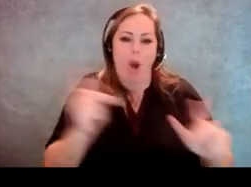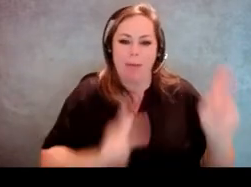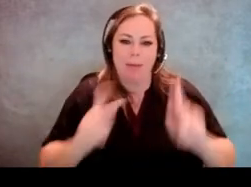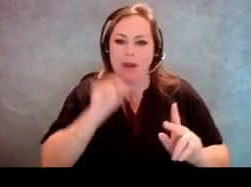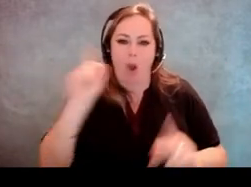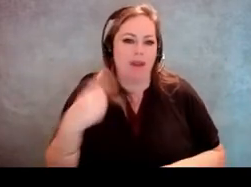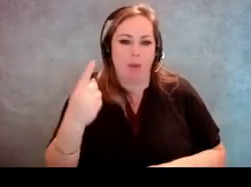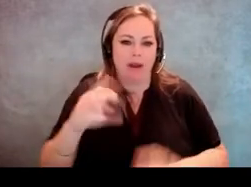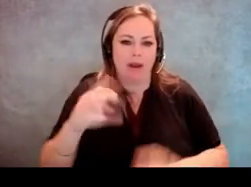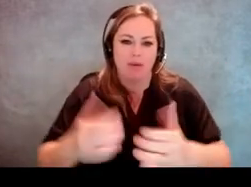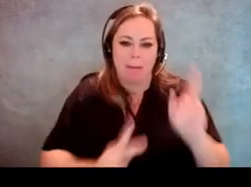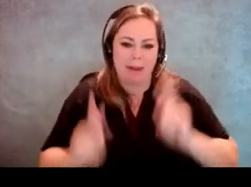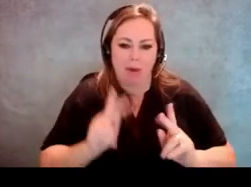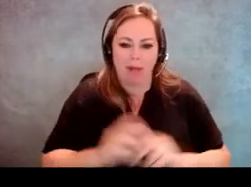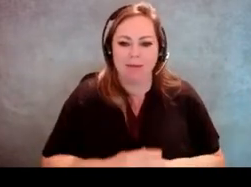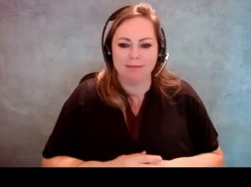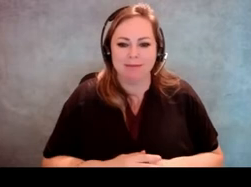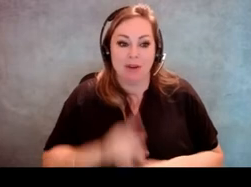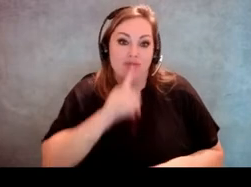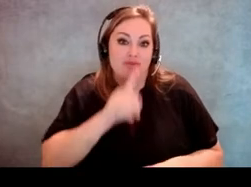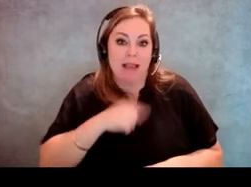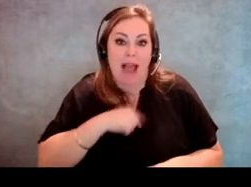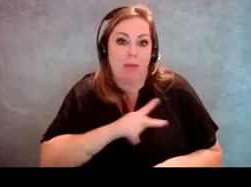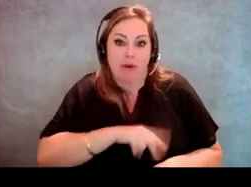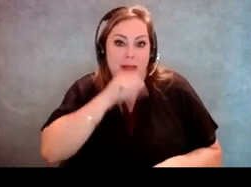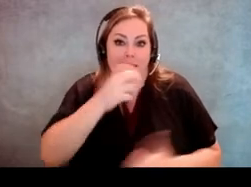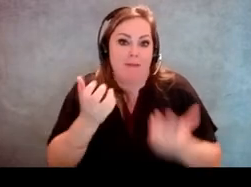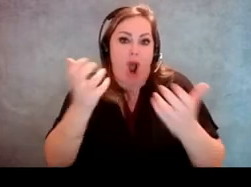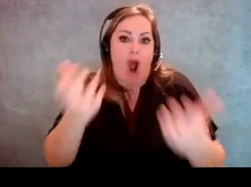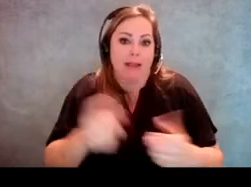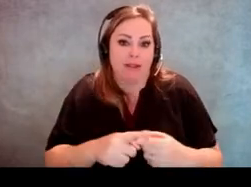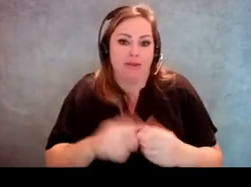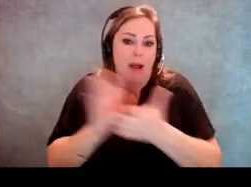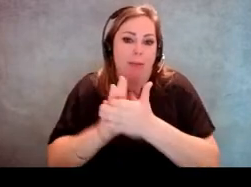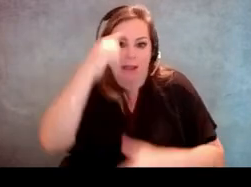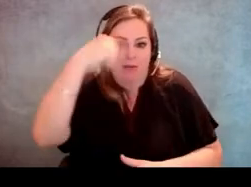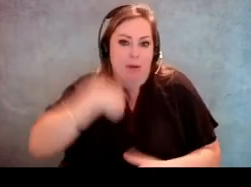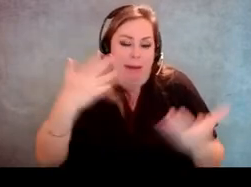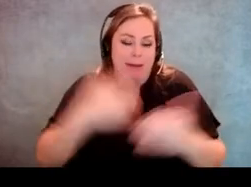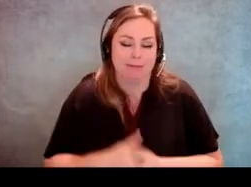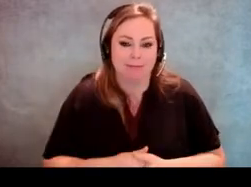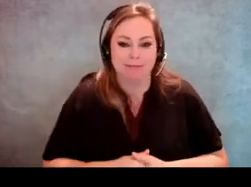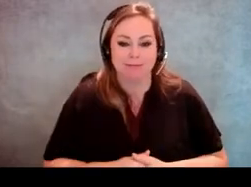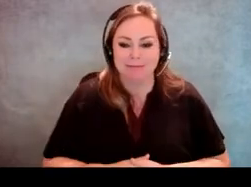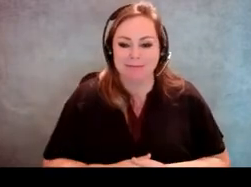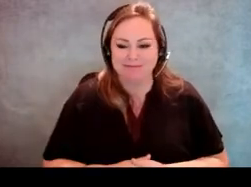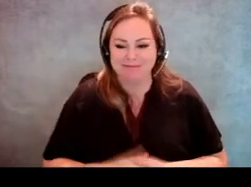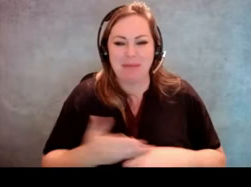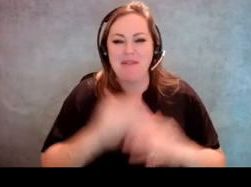I would personally love an audience of applaud, you know, just applauses every time I try to do something. [Host] So before we move on,